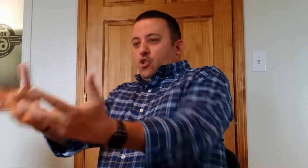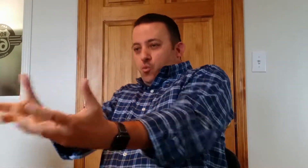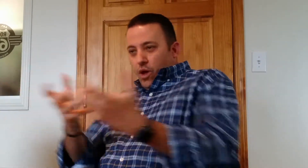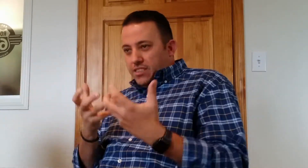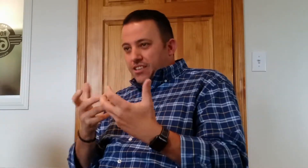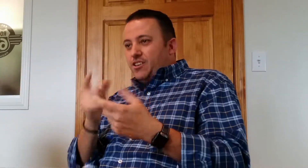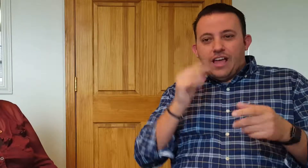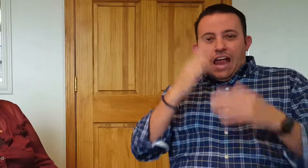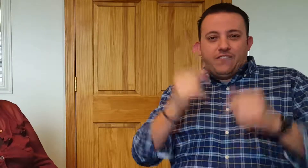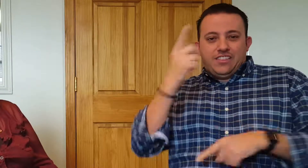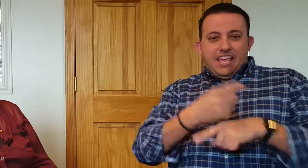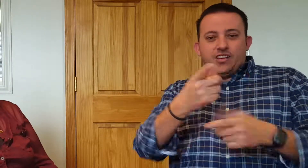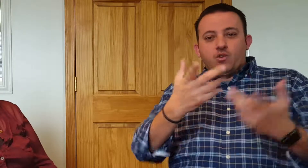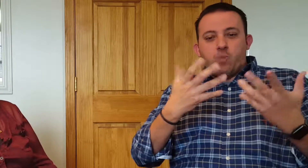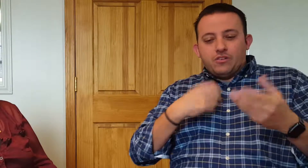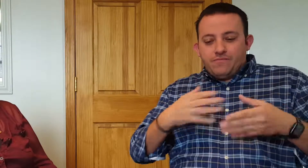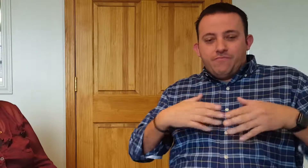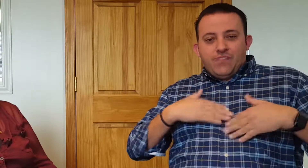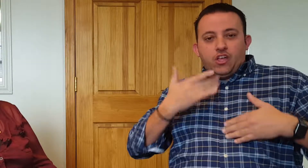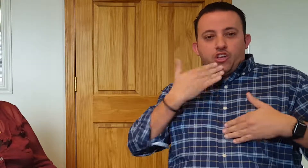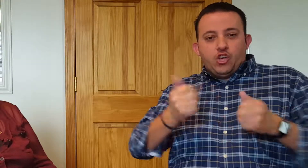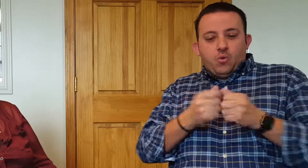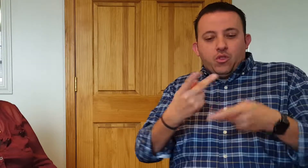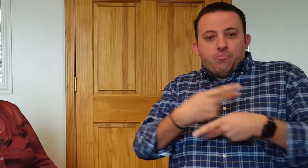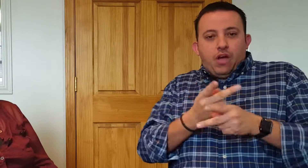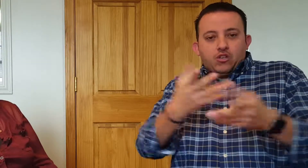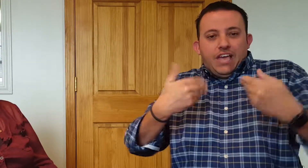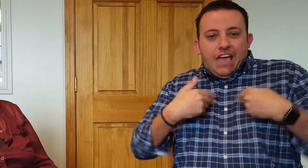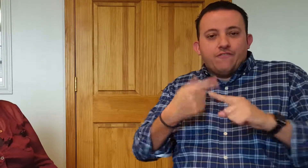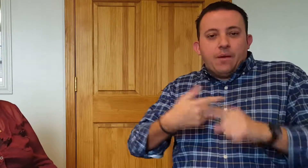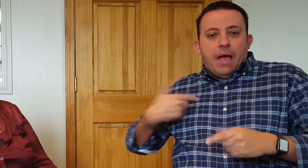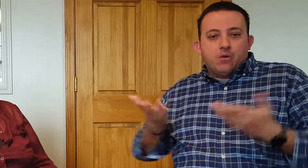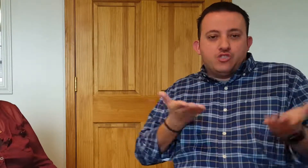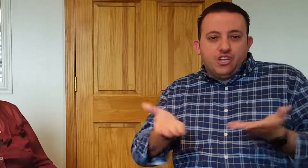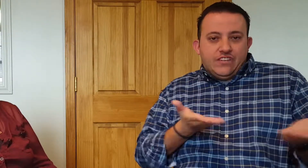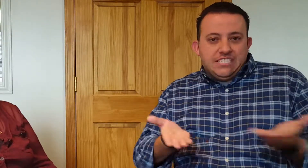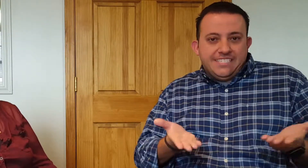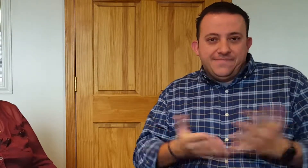at the end of the day you want to be satisfied with the product you have from our services.